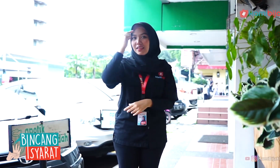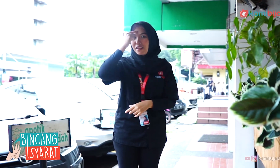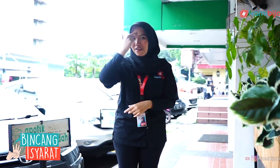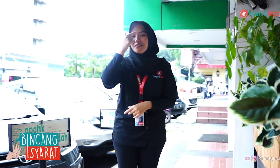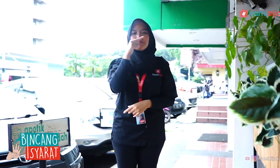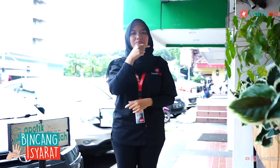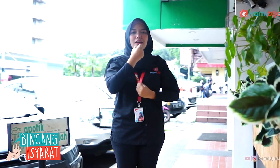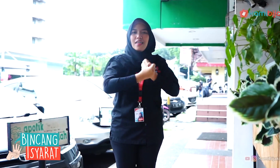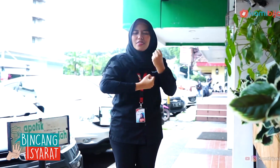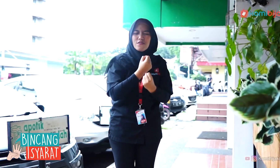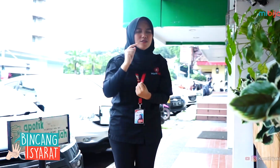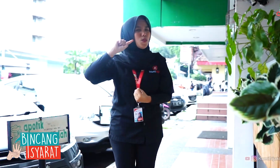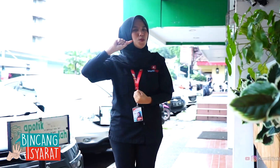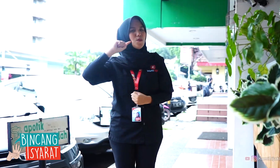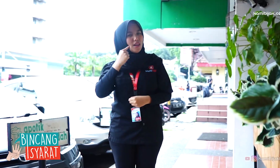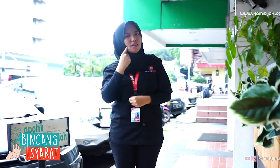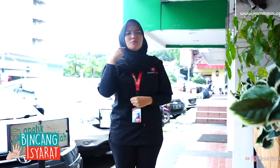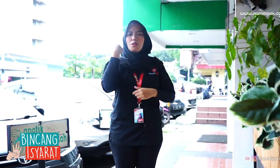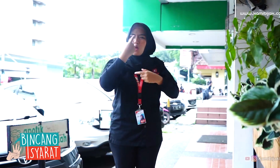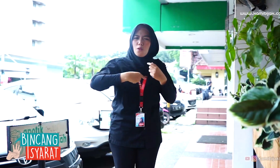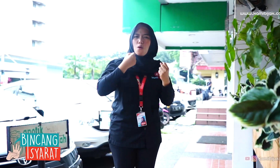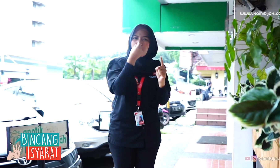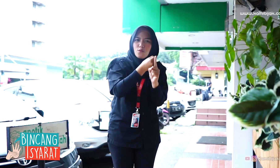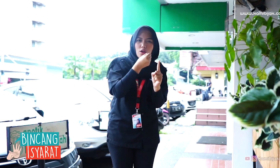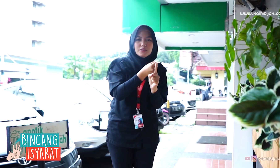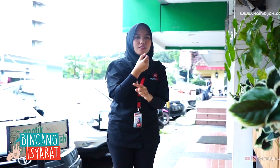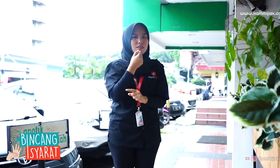Sign names like this, She is a deaf activist who always advocates